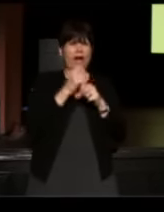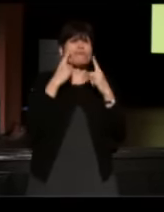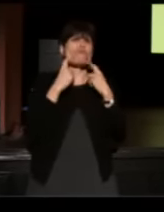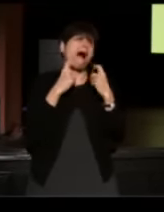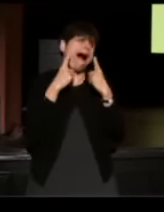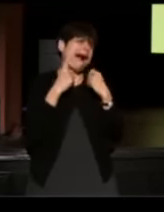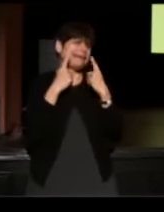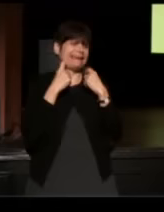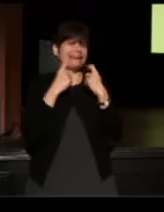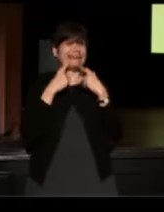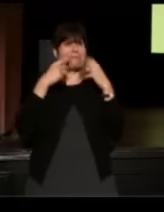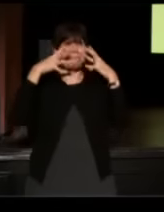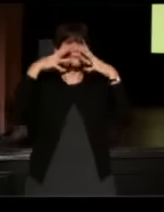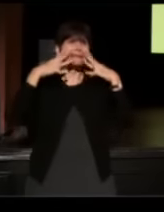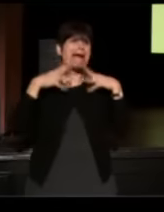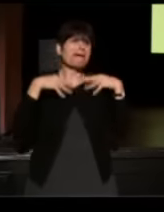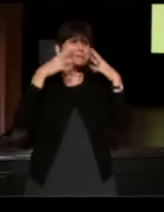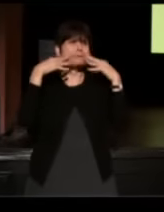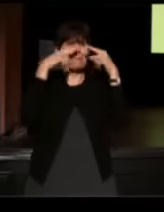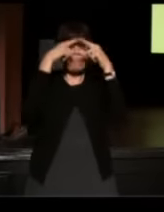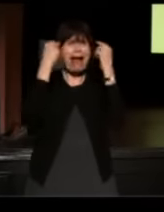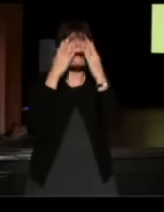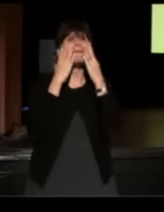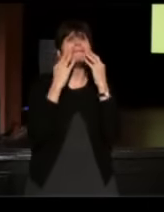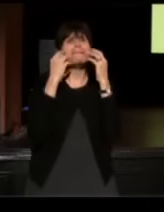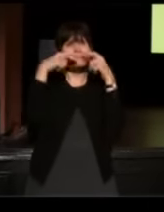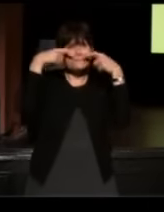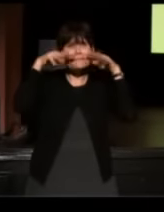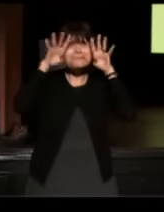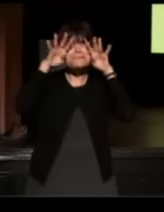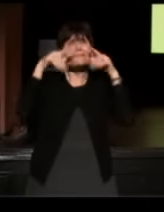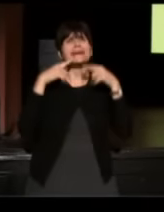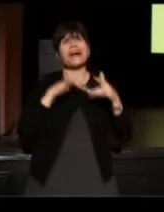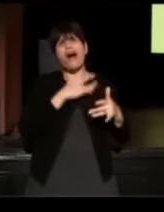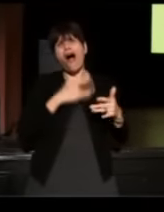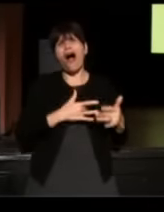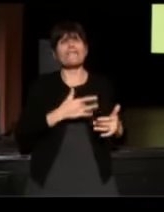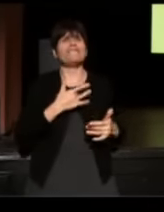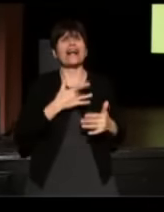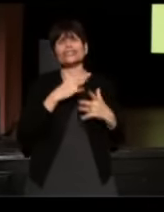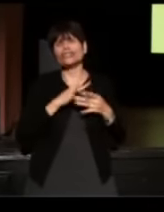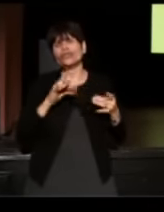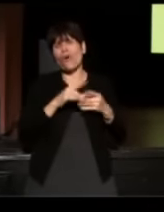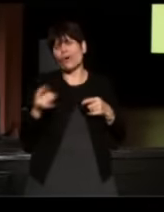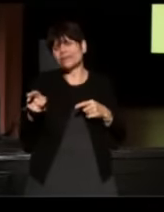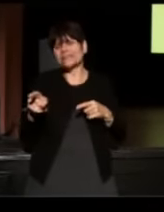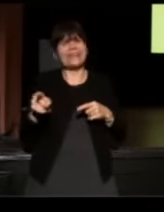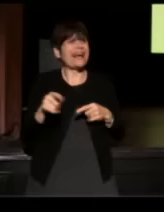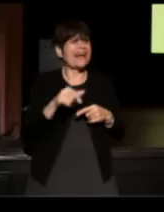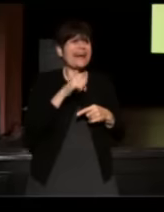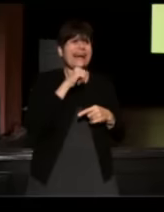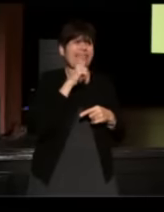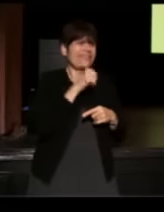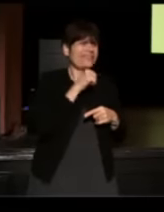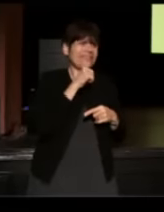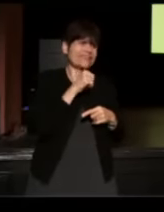and my mascara is running and they're very tender, heartfelt stories and I said "they're never going to play ours.